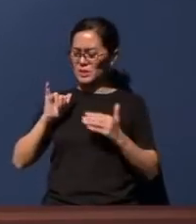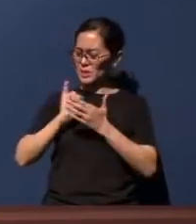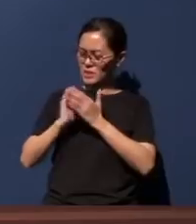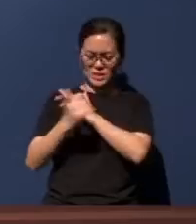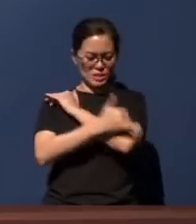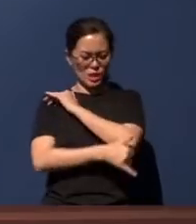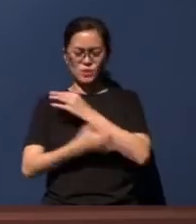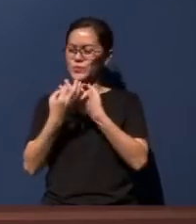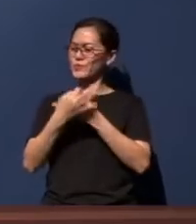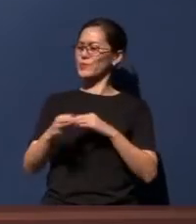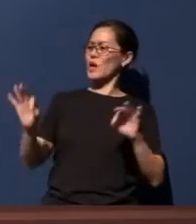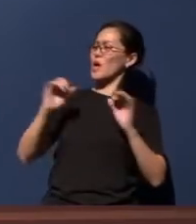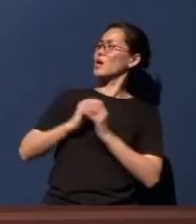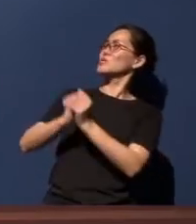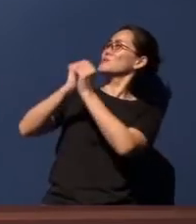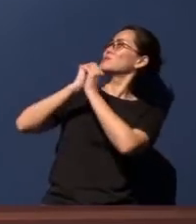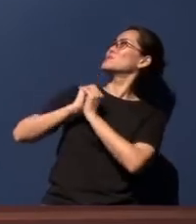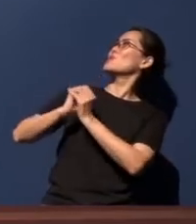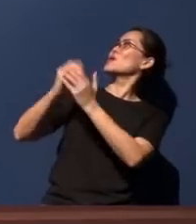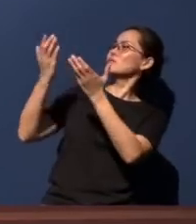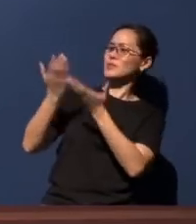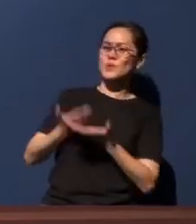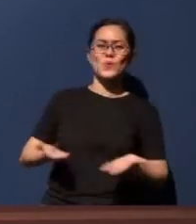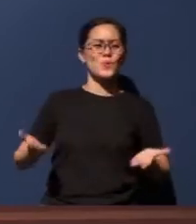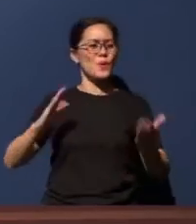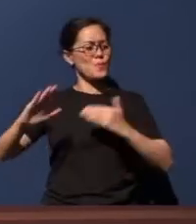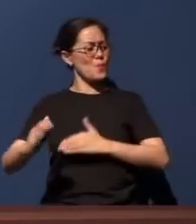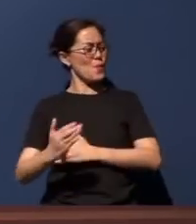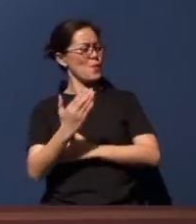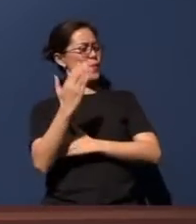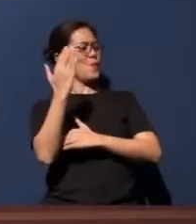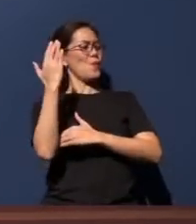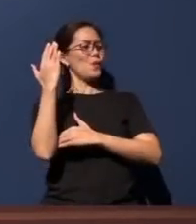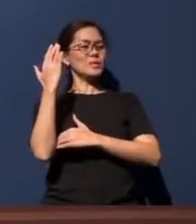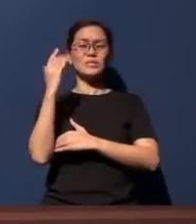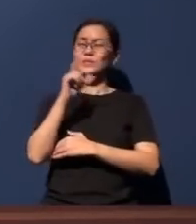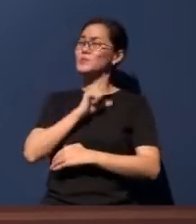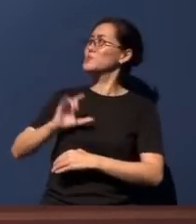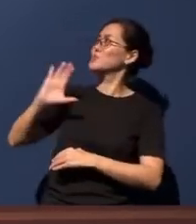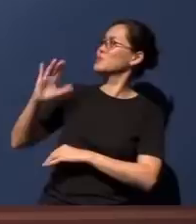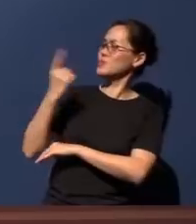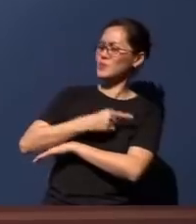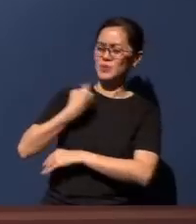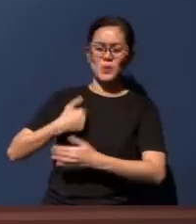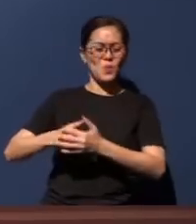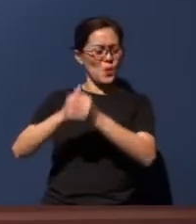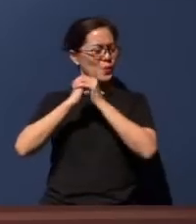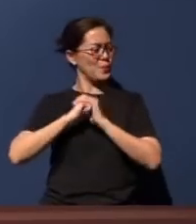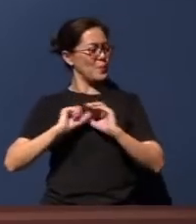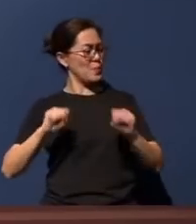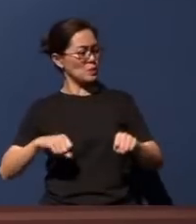to worship You here early in the morning, on the Lord's day. We are mindful of those who are shut in,